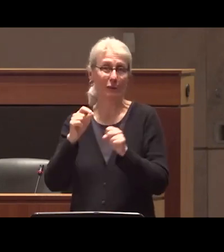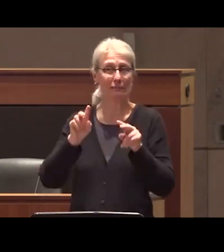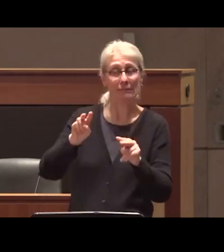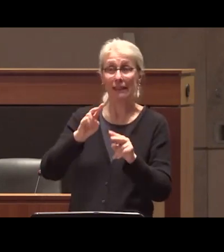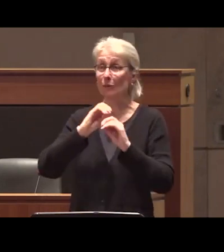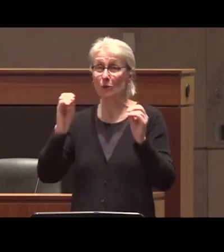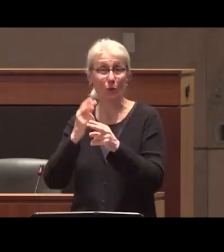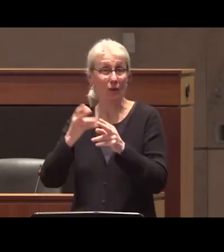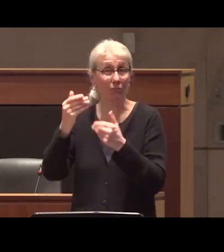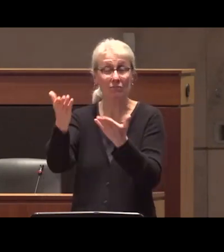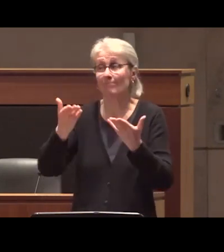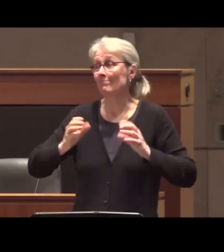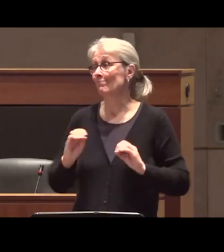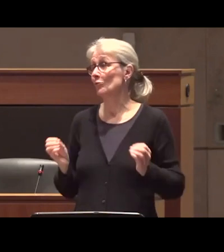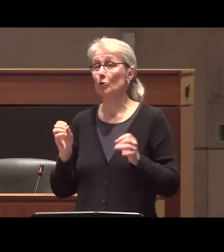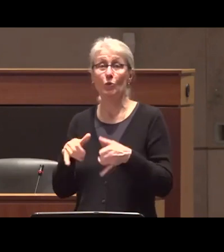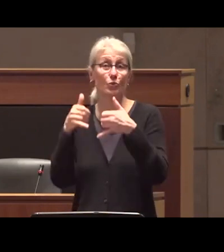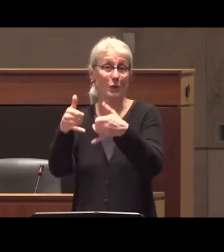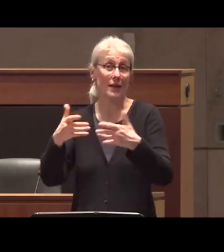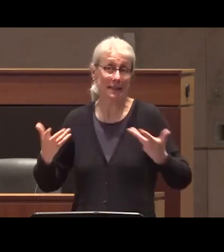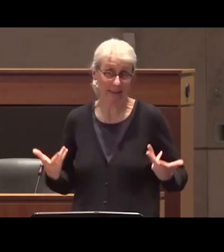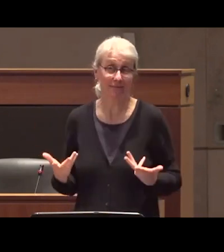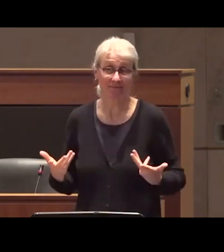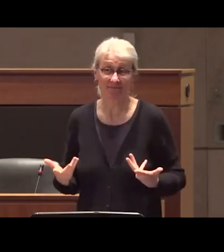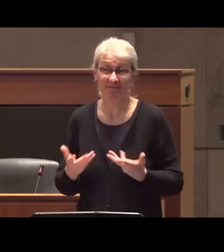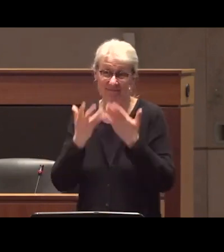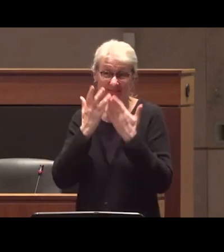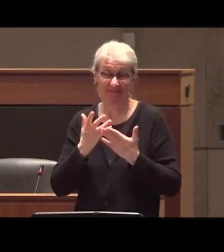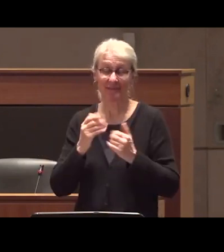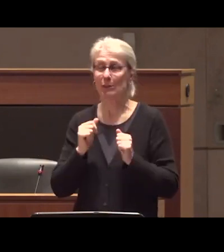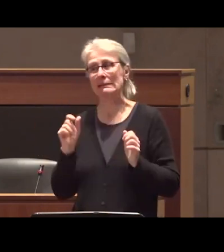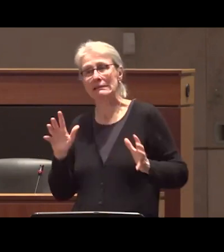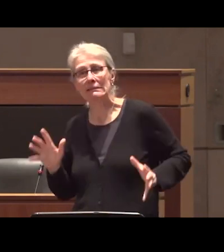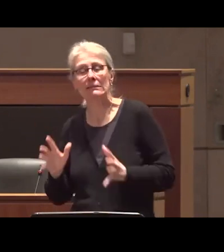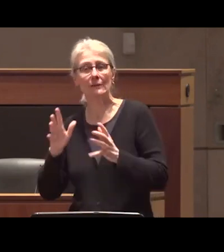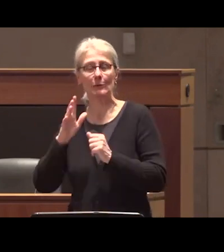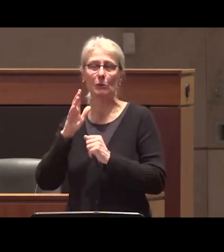nominated then nobody's going to win the award uh so I would like to uh just uh let people